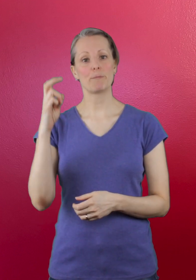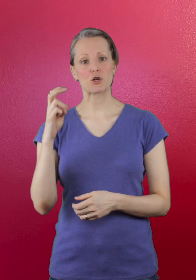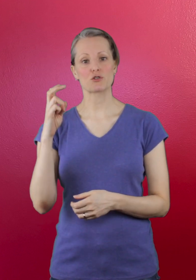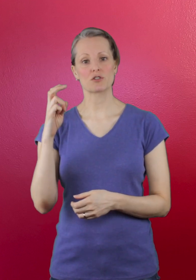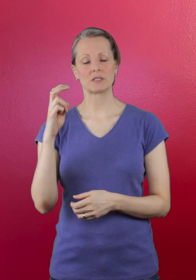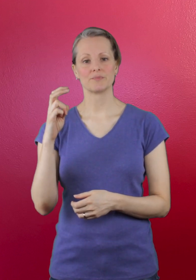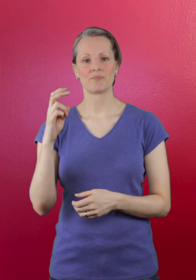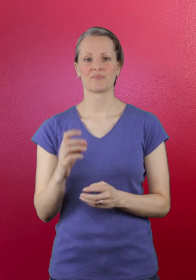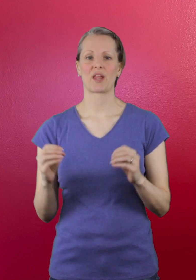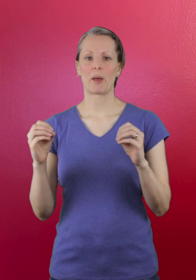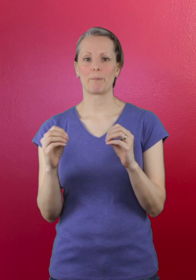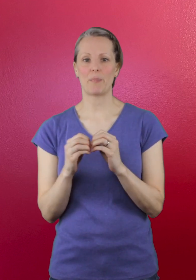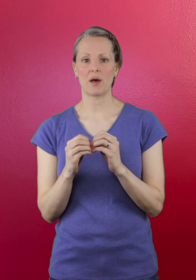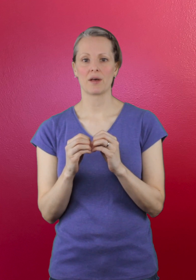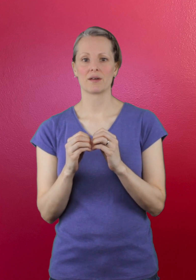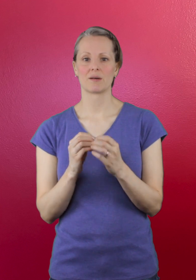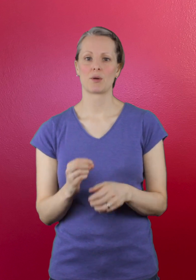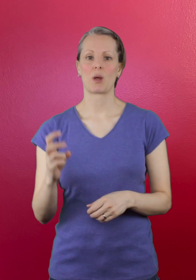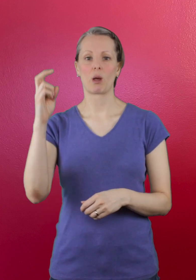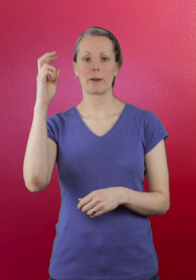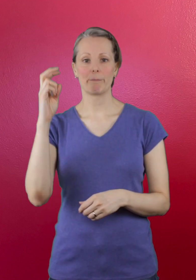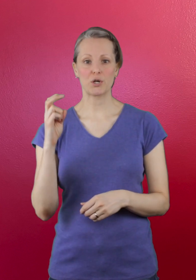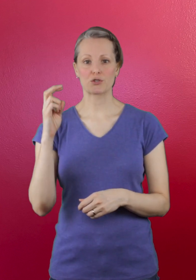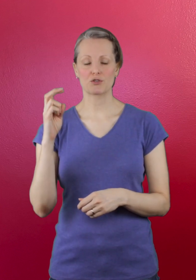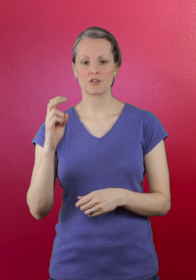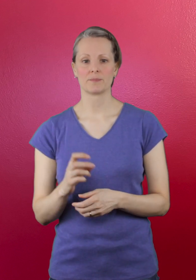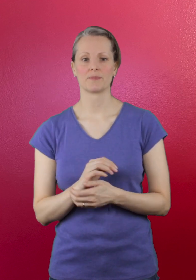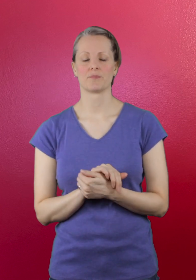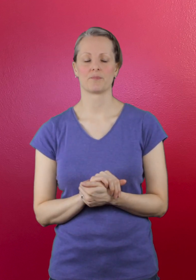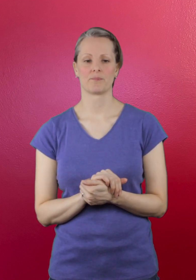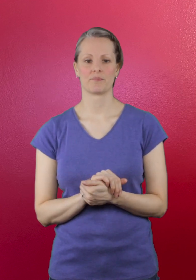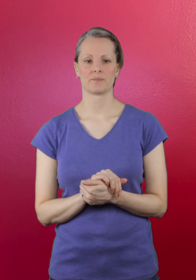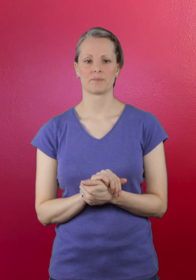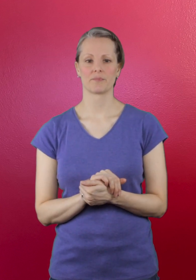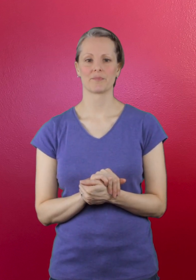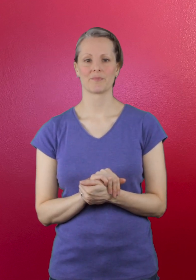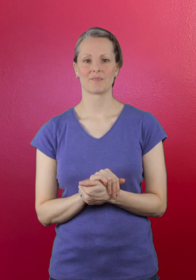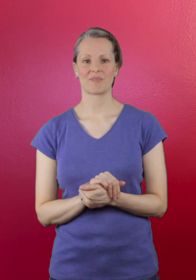bus ... b ... bus